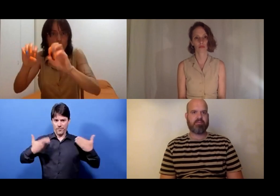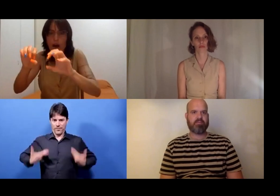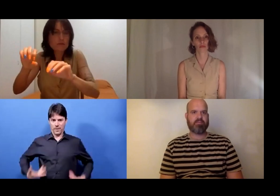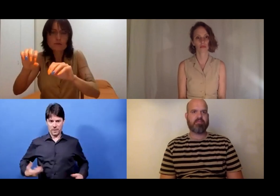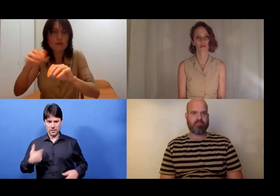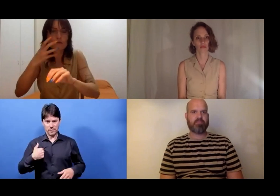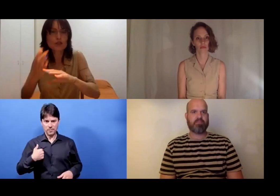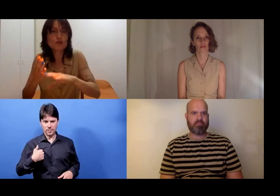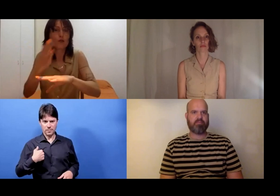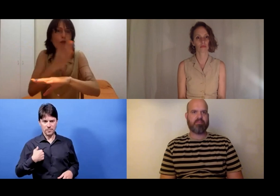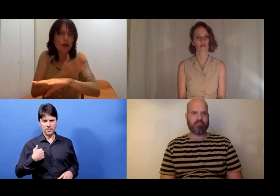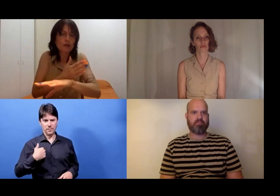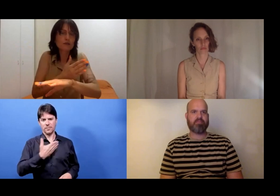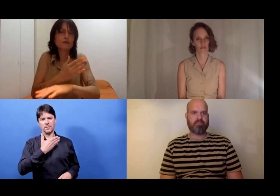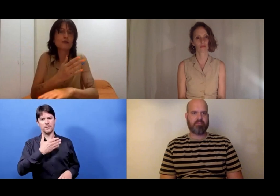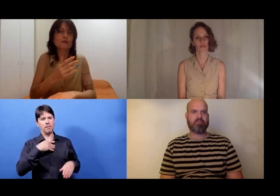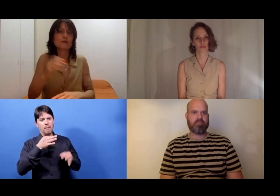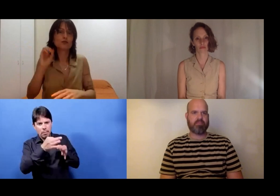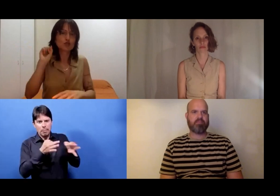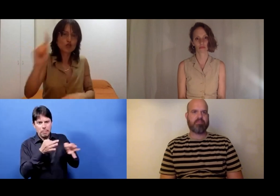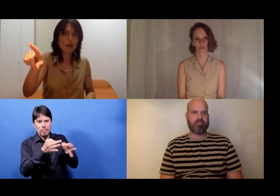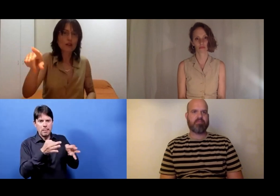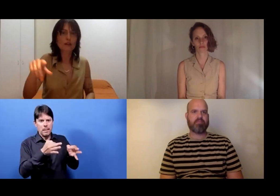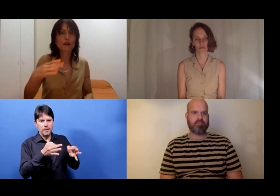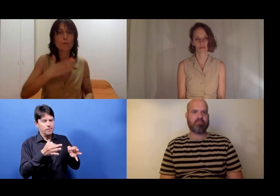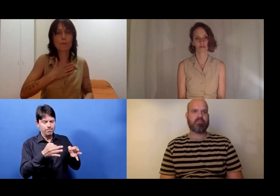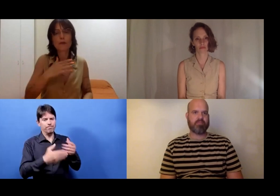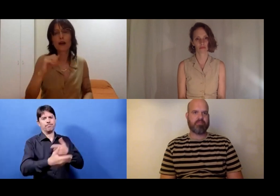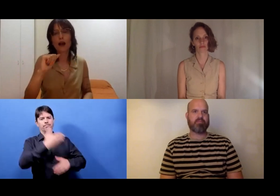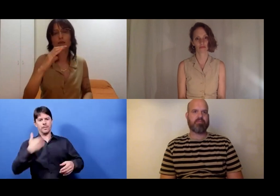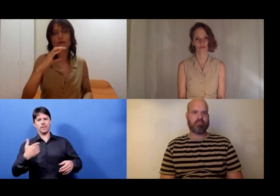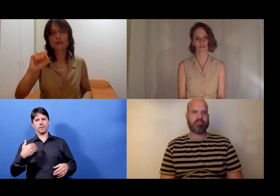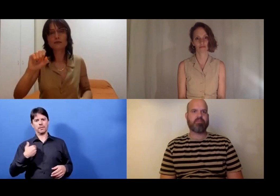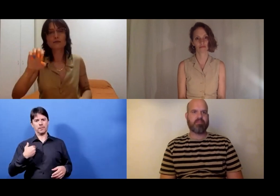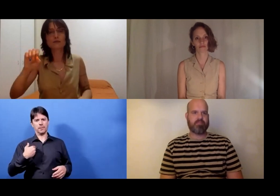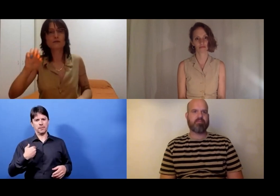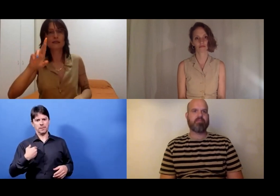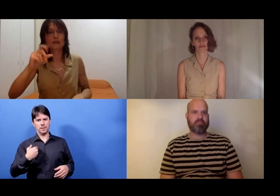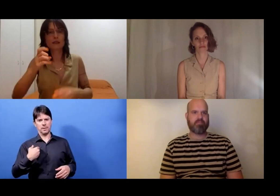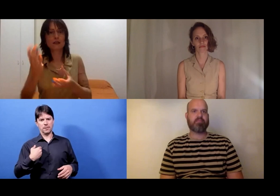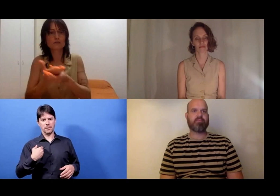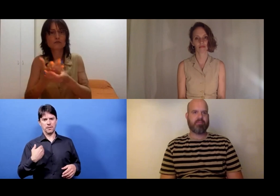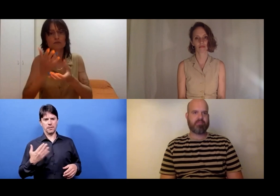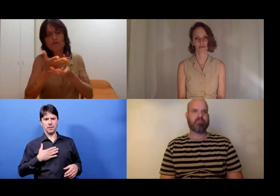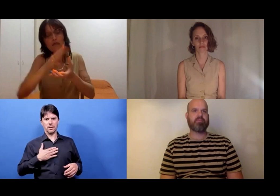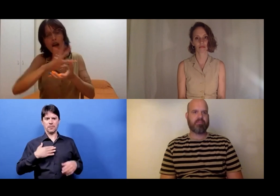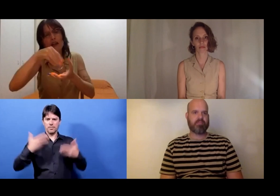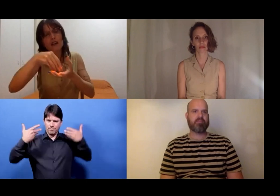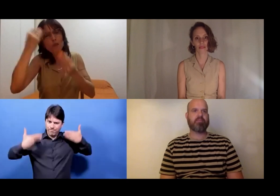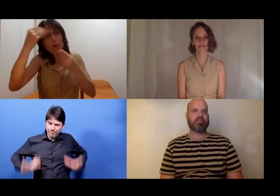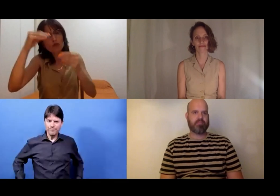Because I don't want to get into the situation that I come on site, and then I have to start explaining everything.